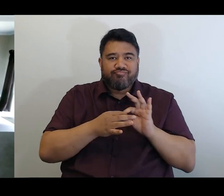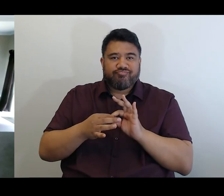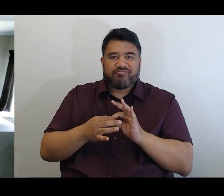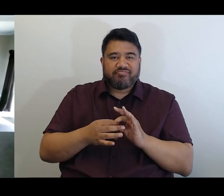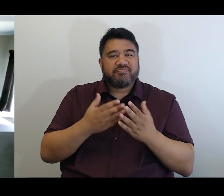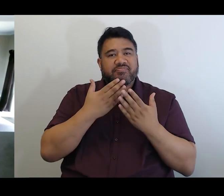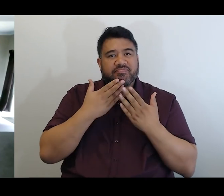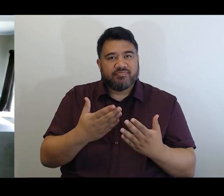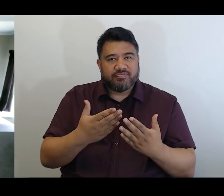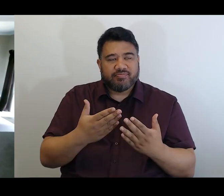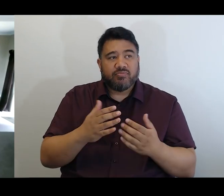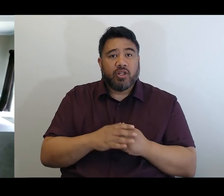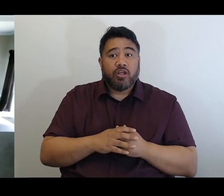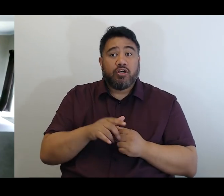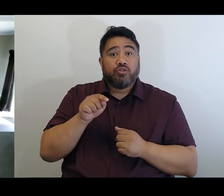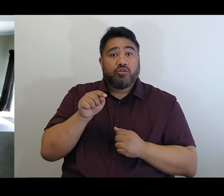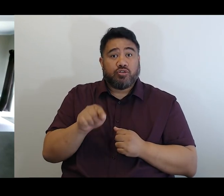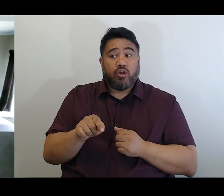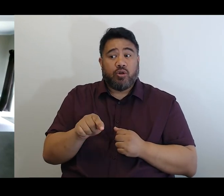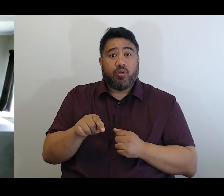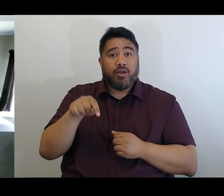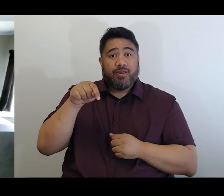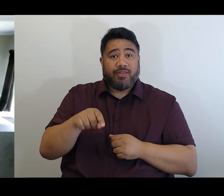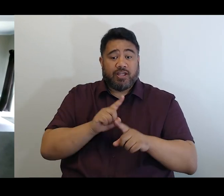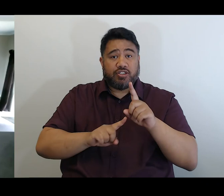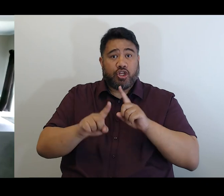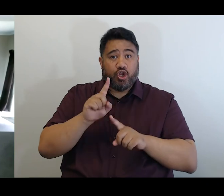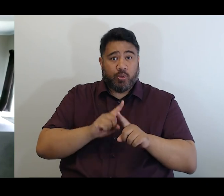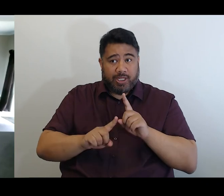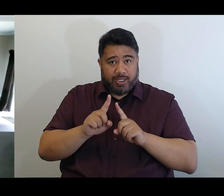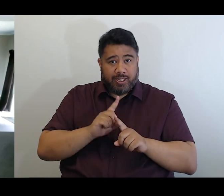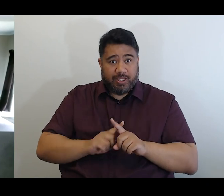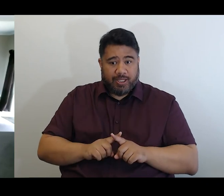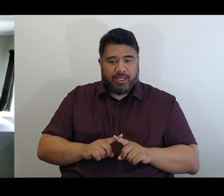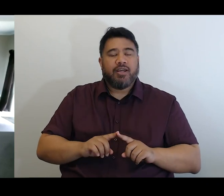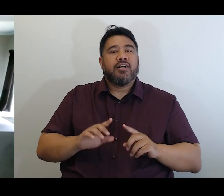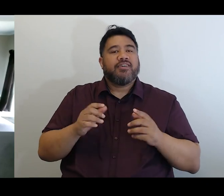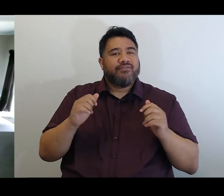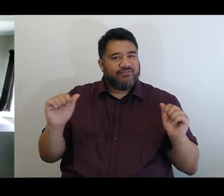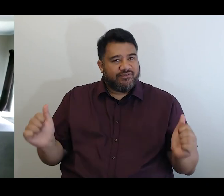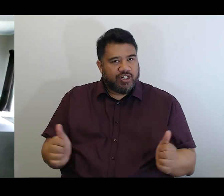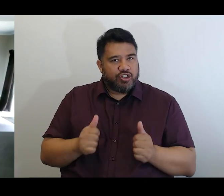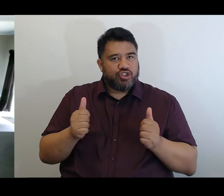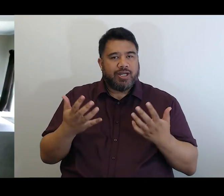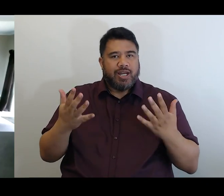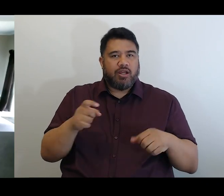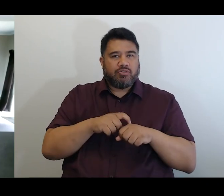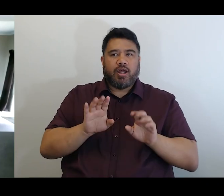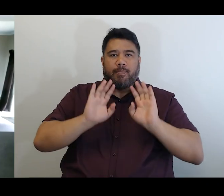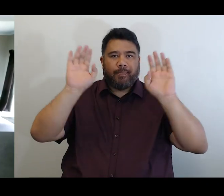So the vow of sacredness from this particular hui tonight that we have all been under has now been lifted so we can all continue in our lives for the rest of the night. Kia ora koutou.